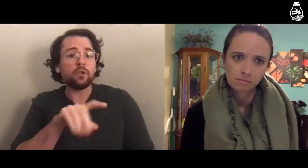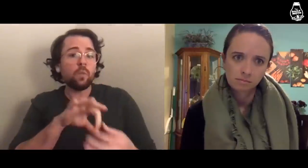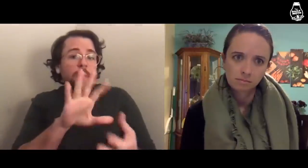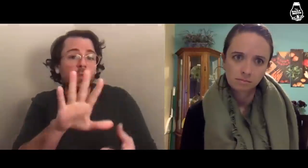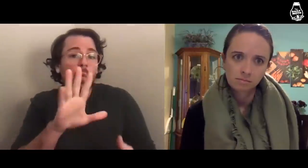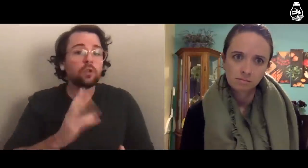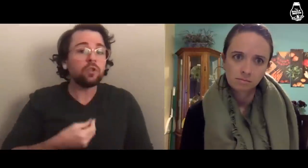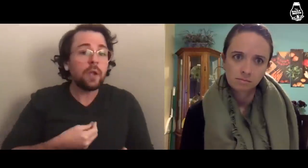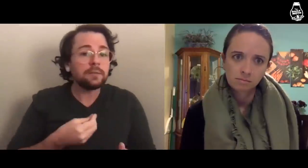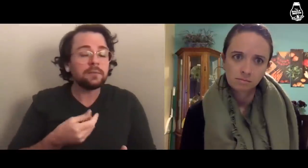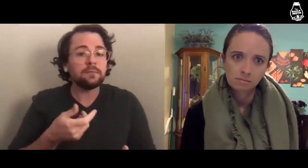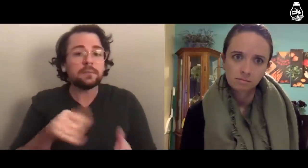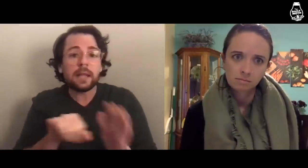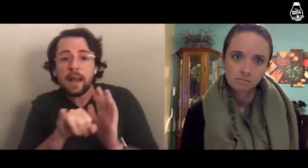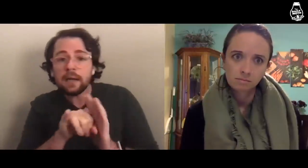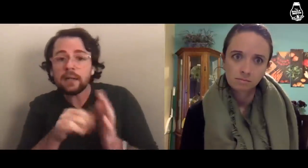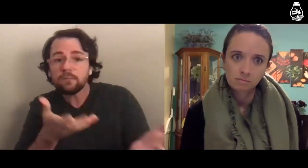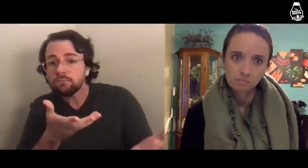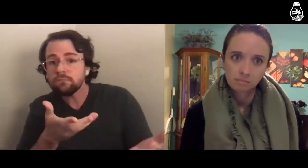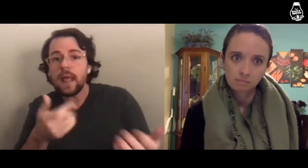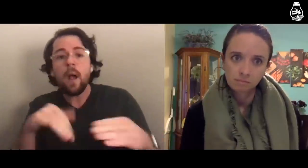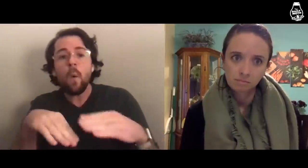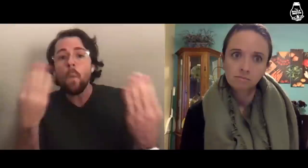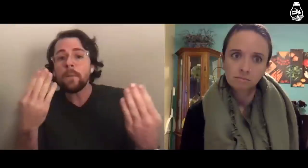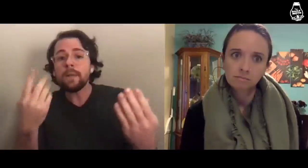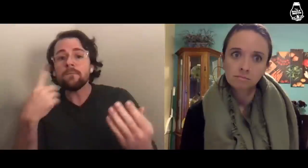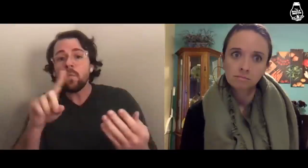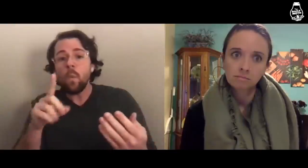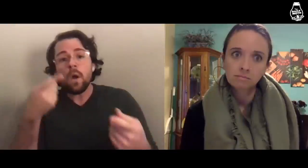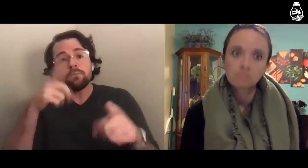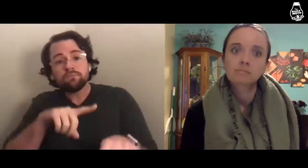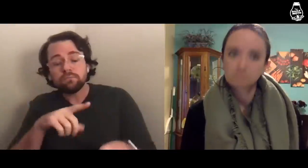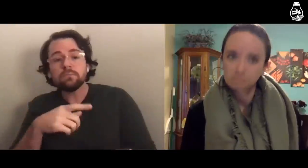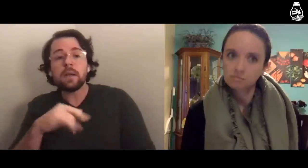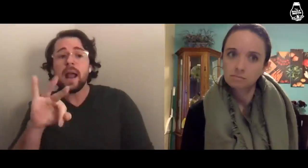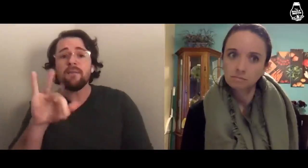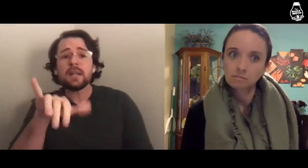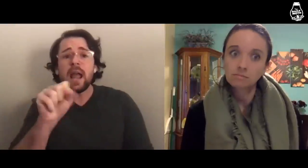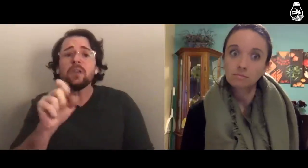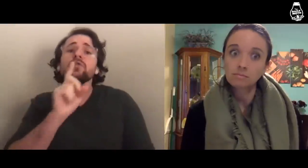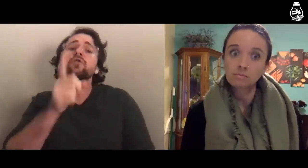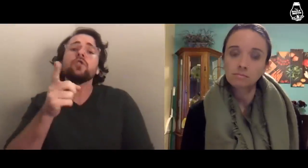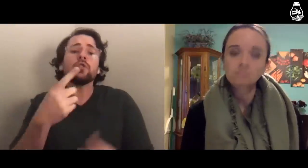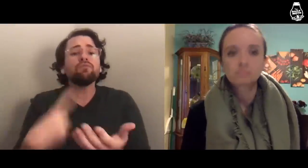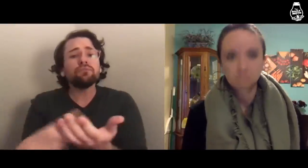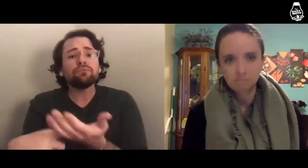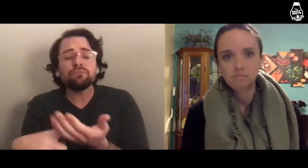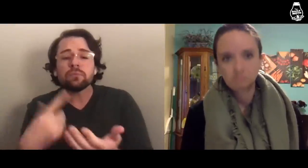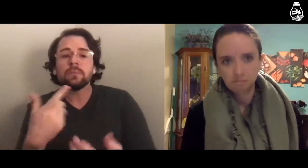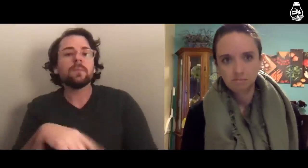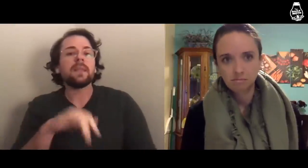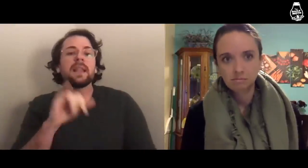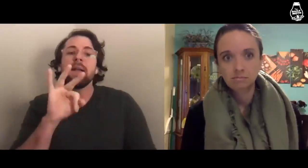about their trans identity and be open to their response, and if they say yes, then sure, go ahead and have a conversation.